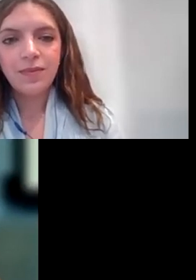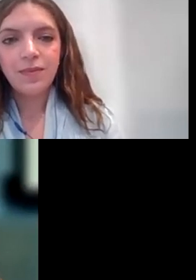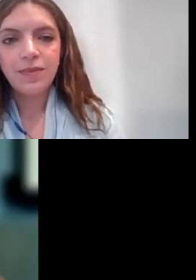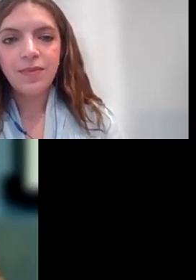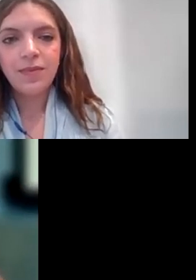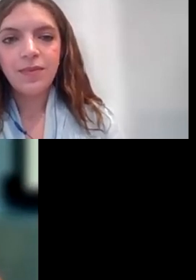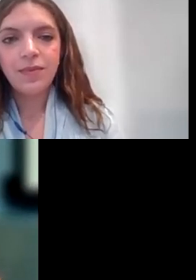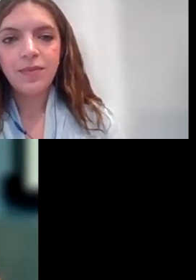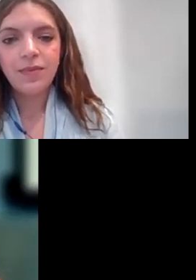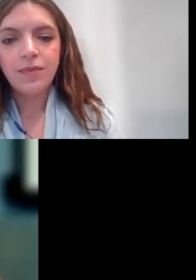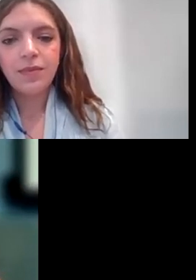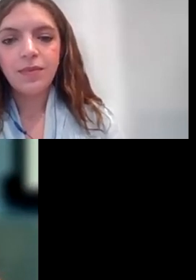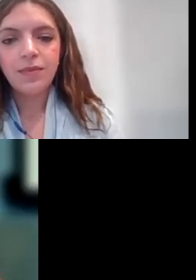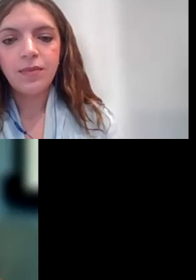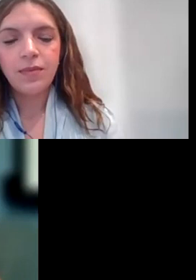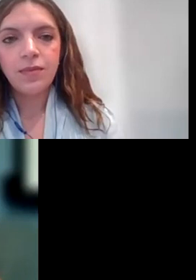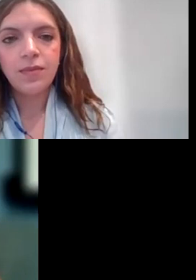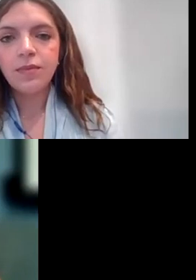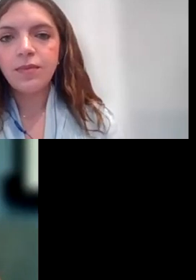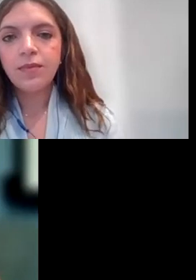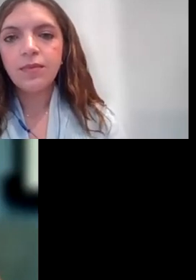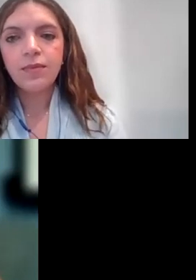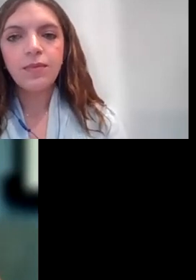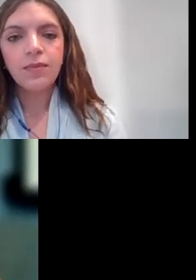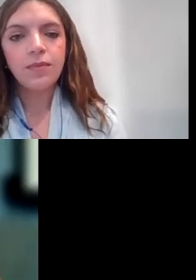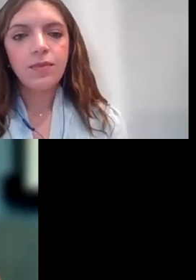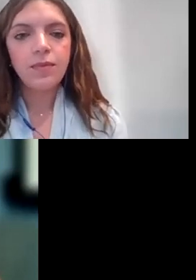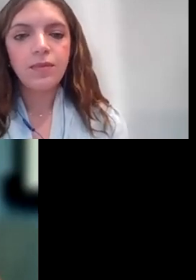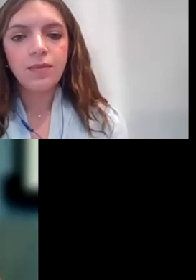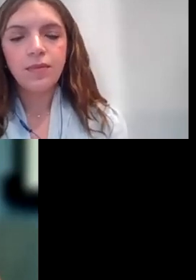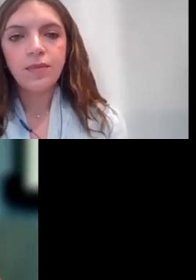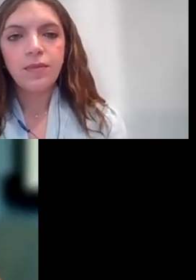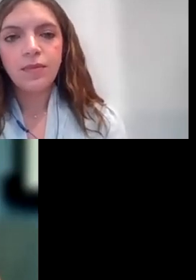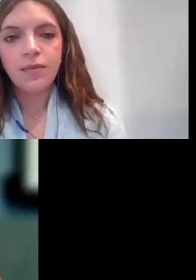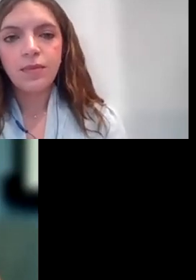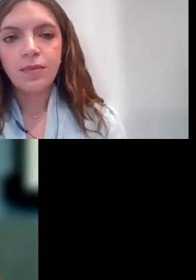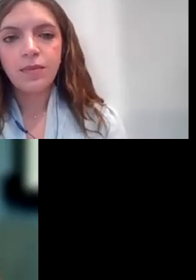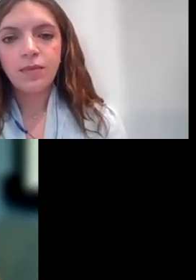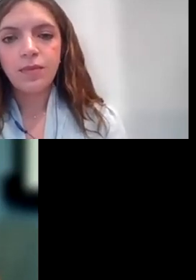WE DO, WENDY. ALL RIGHT. WHO WILL BE REVIEWING MY APPLICATION?